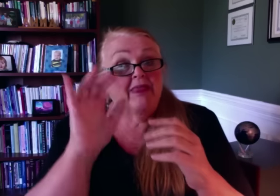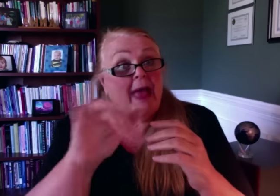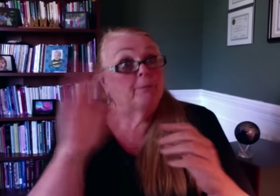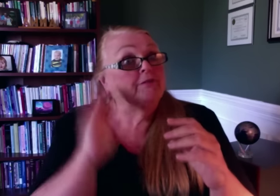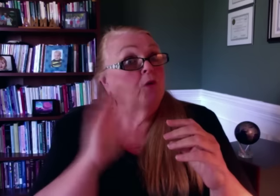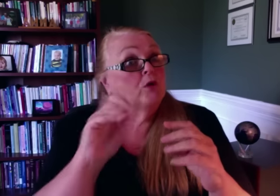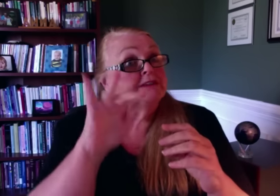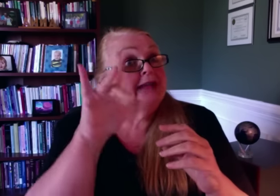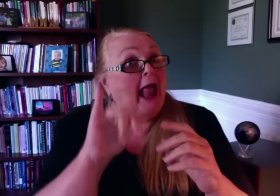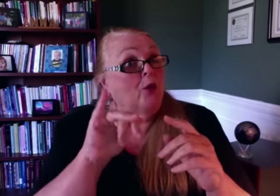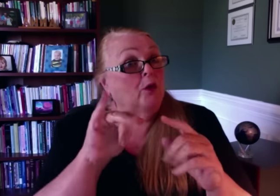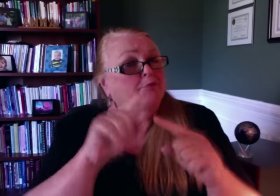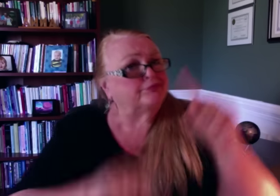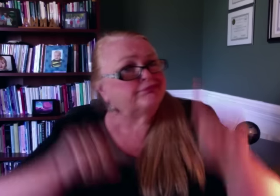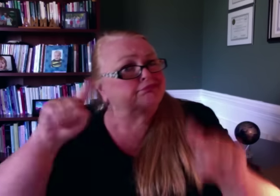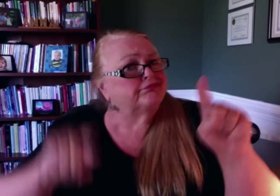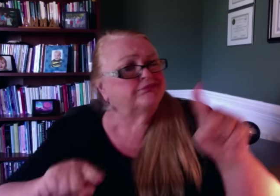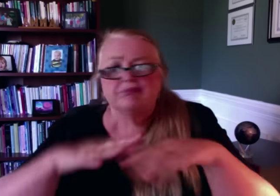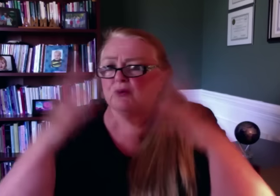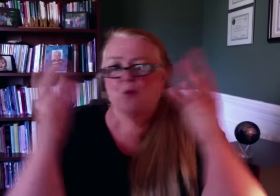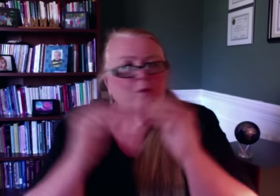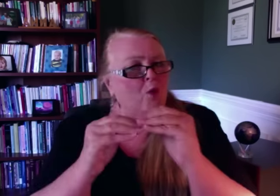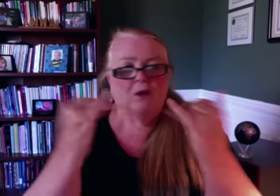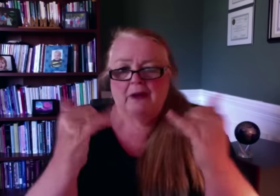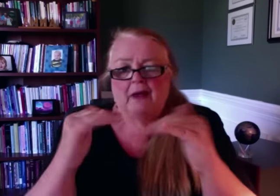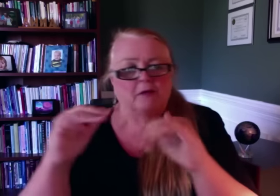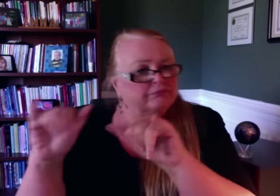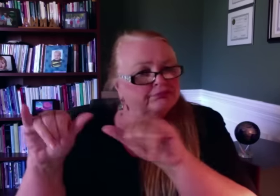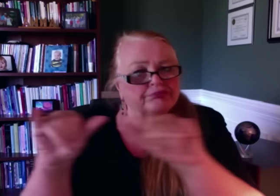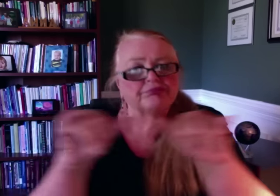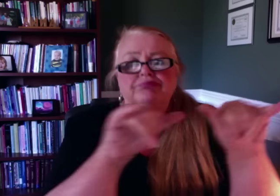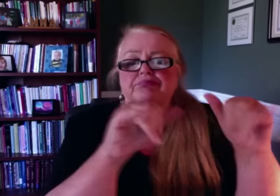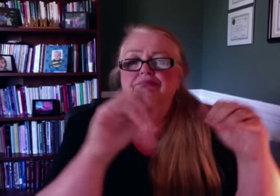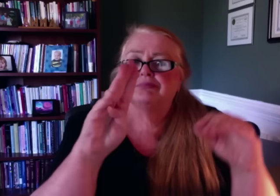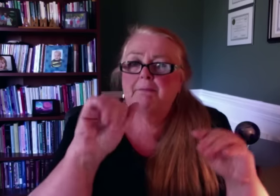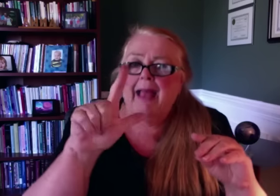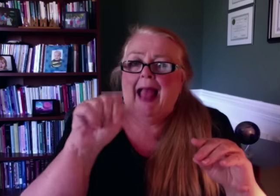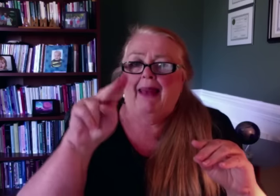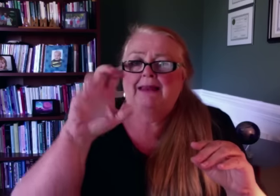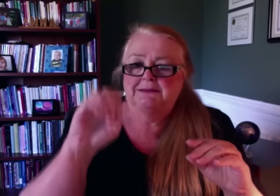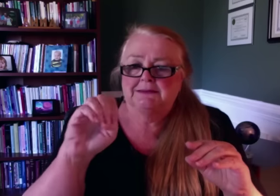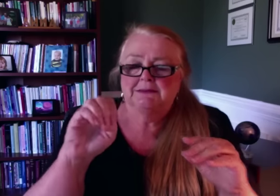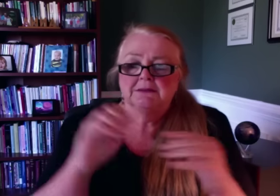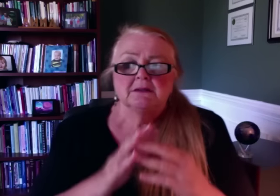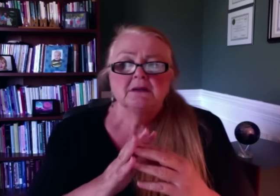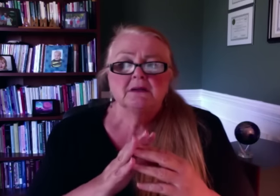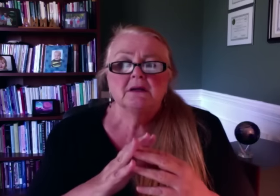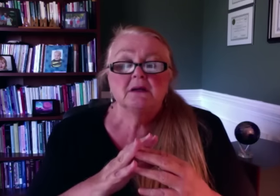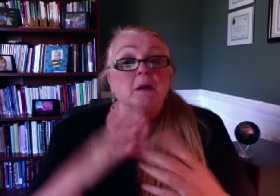The salary inequities that existed in the past have been addressed, and there is parity.